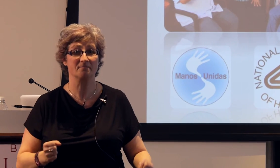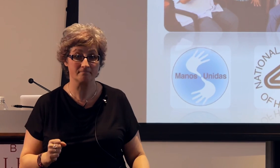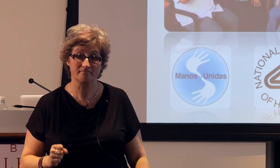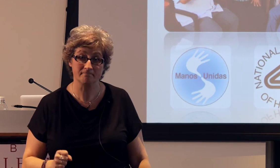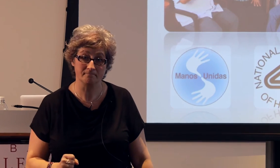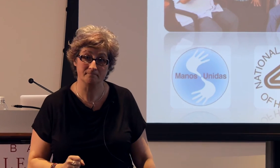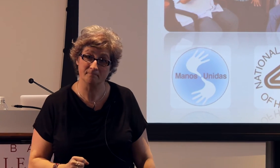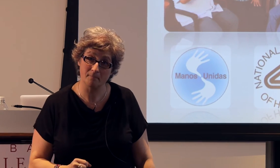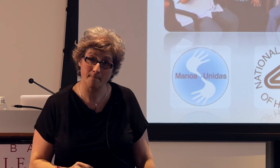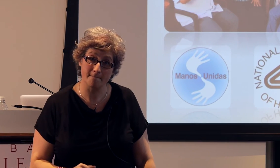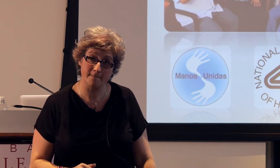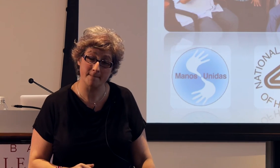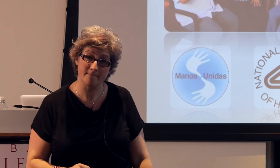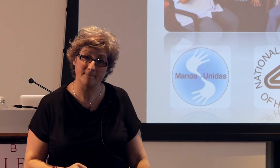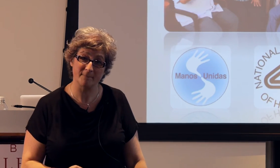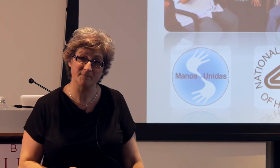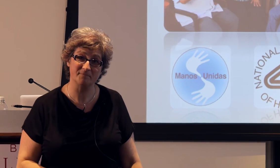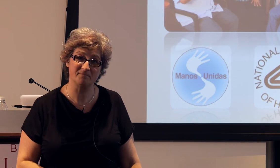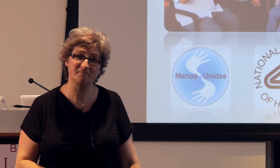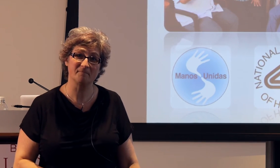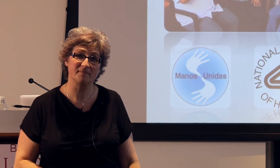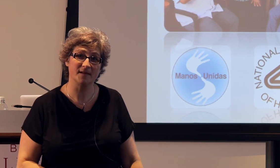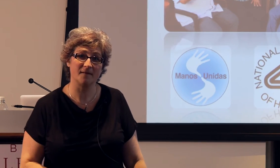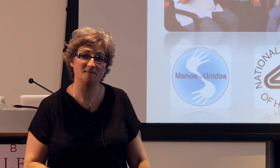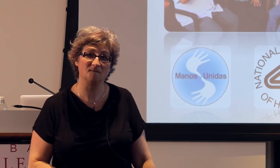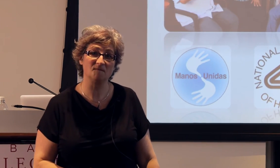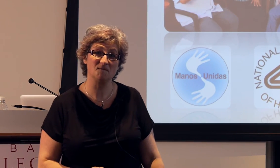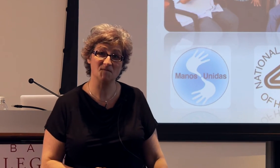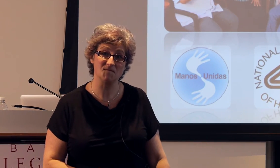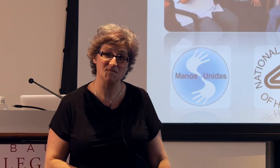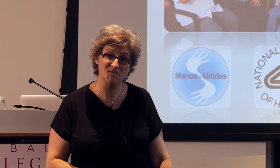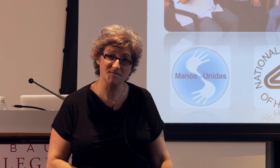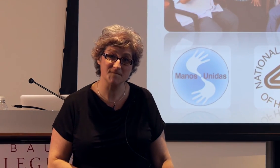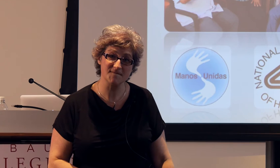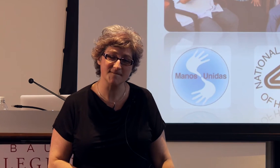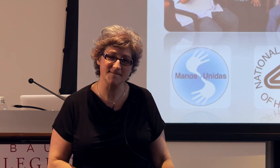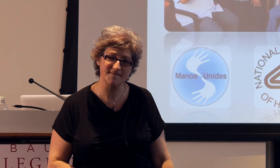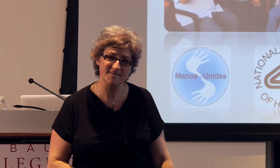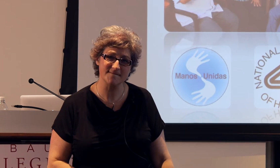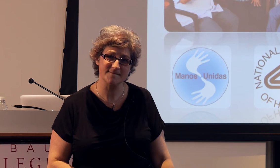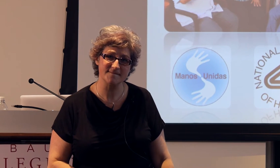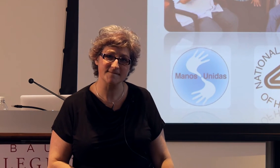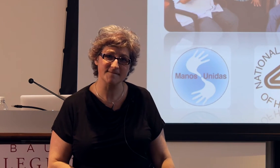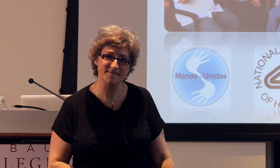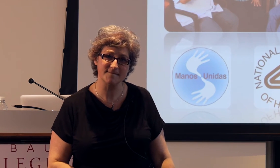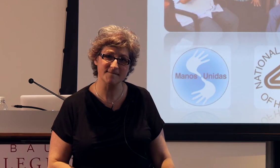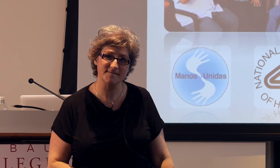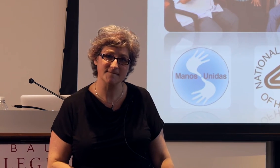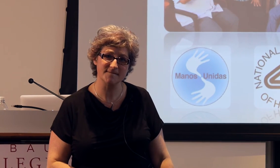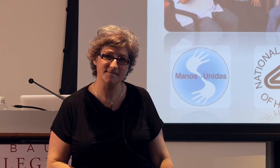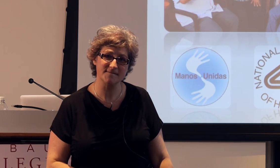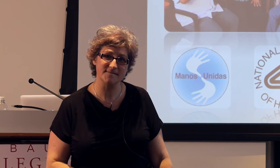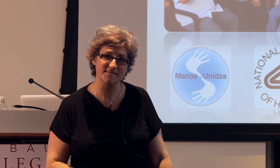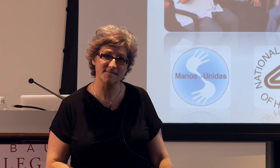[Woman] But as, I'm sorry to, like, fully, but as they develop, you know, the homesign,